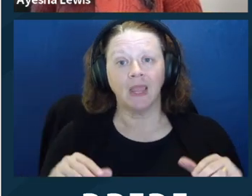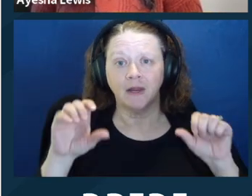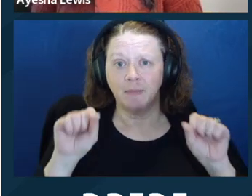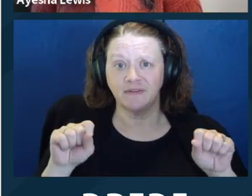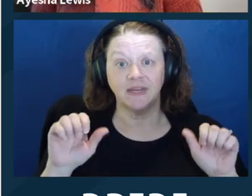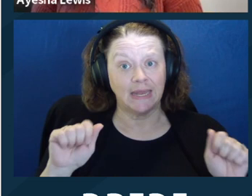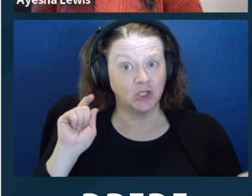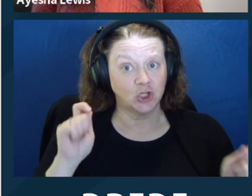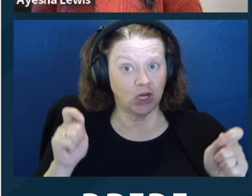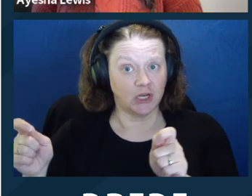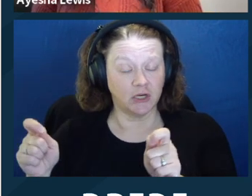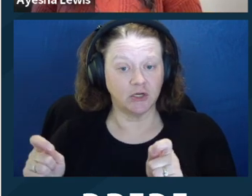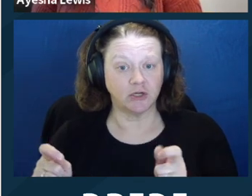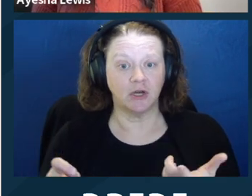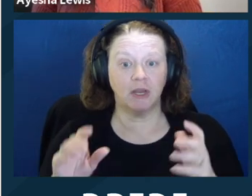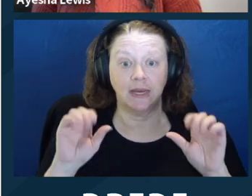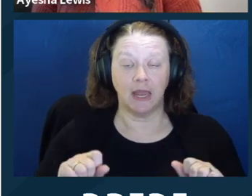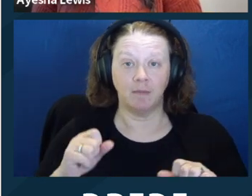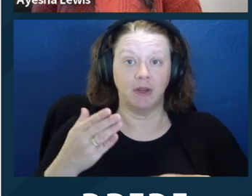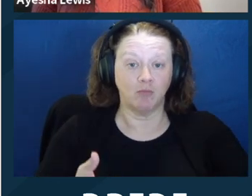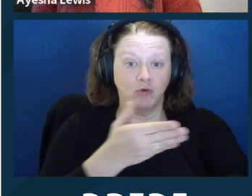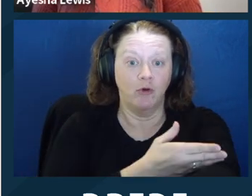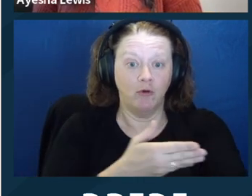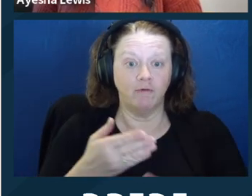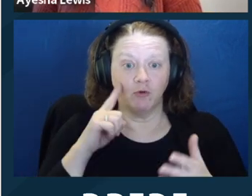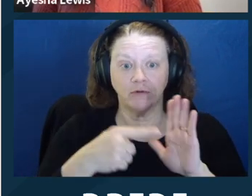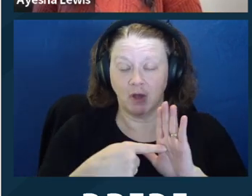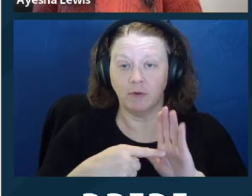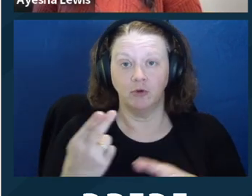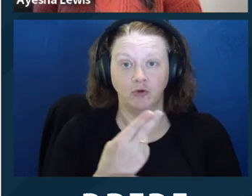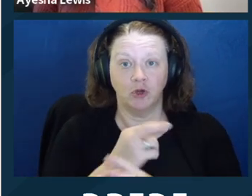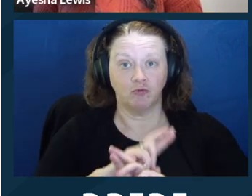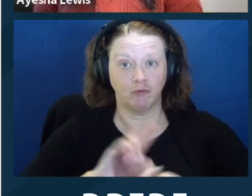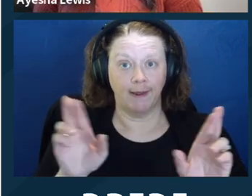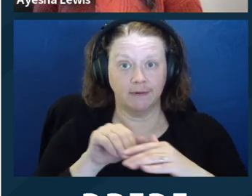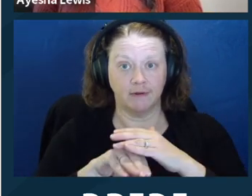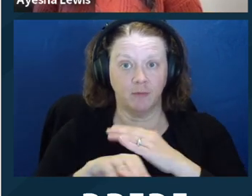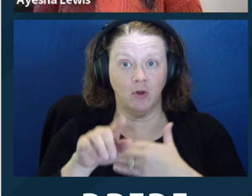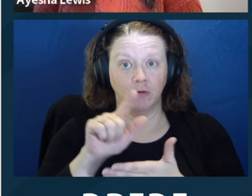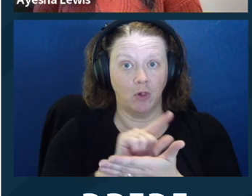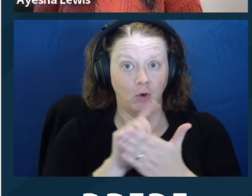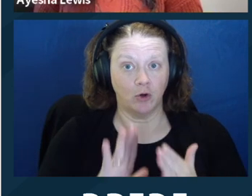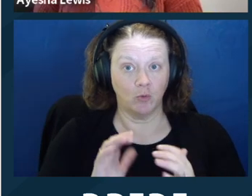capacity with reasonable accommodations, such as time of day, format, duration, locations